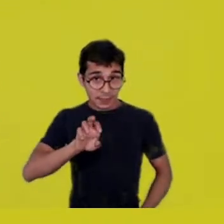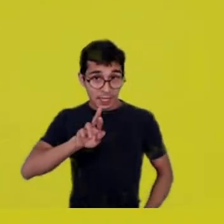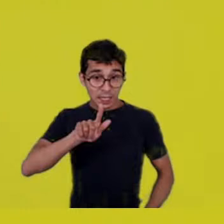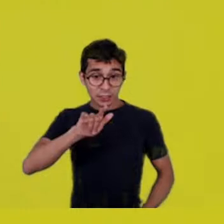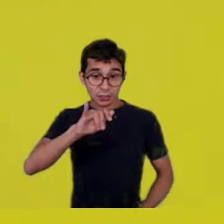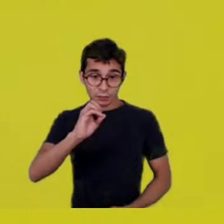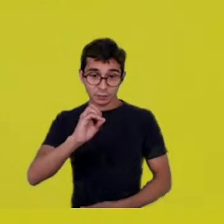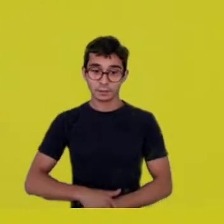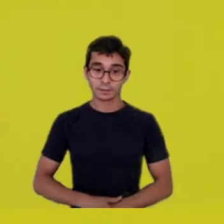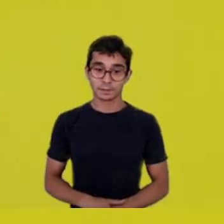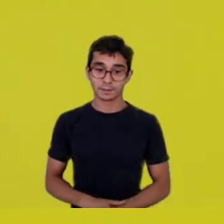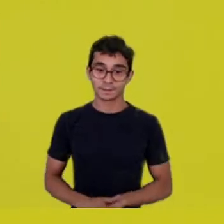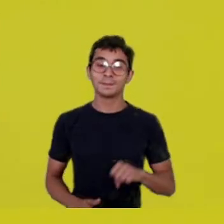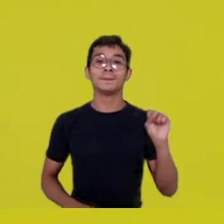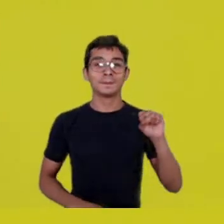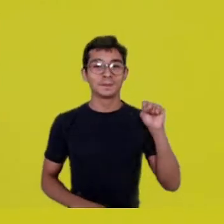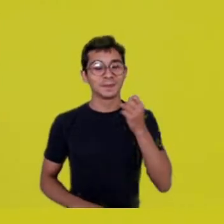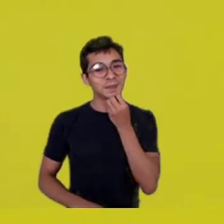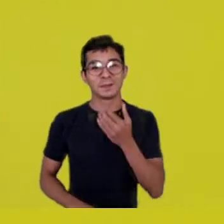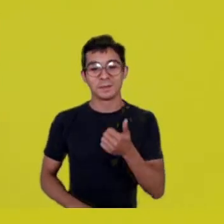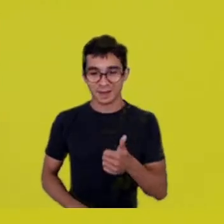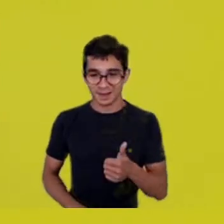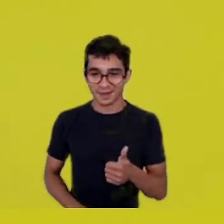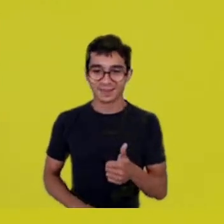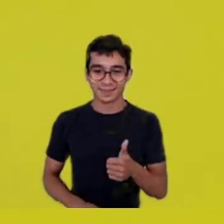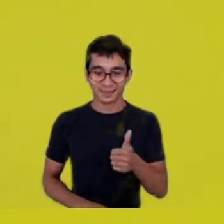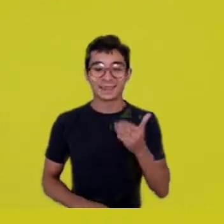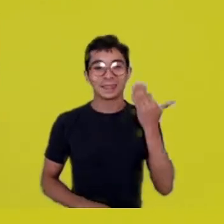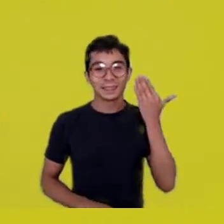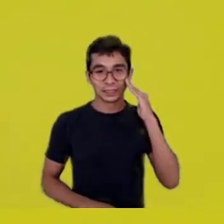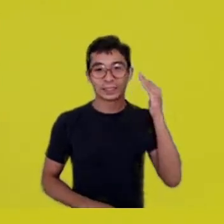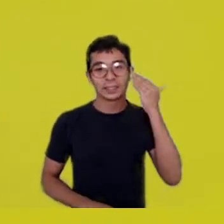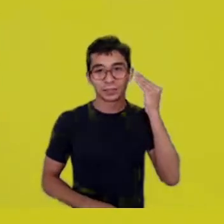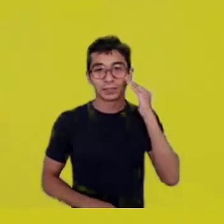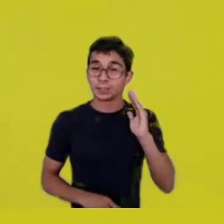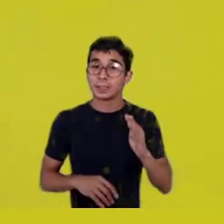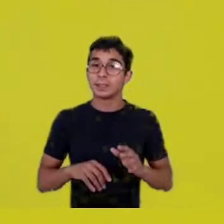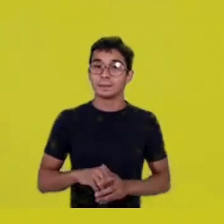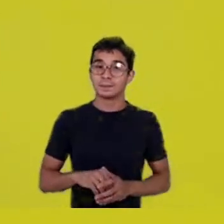Yes, everything okay, Krenak, and I think it is difficult indeed